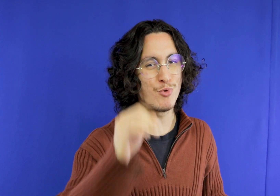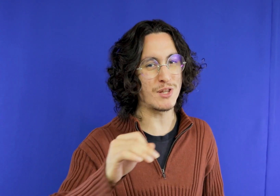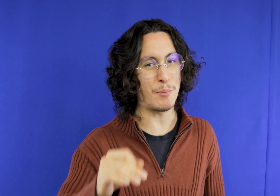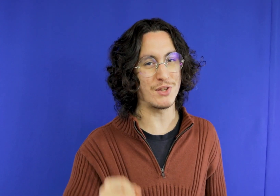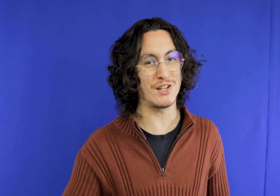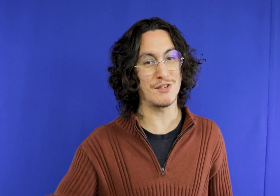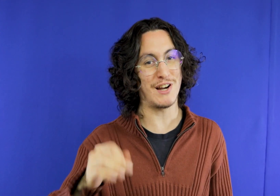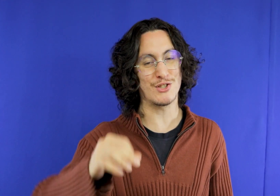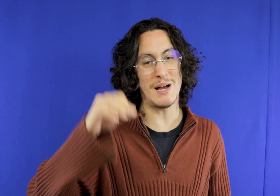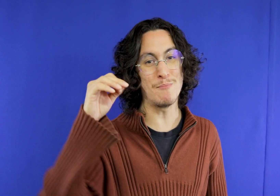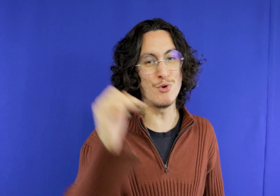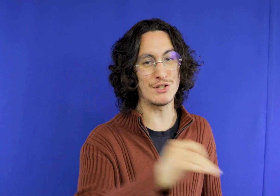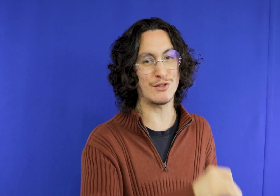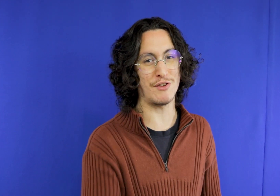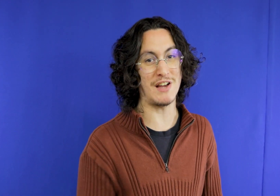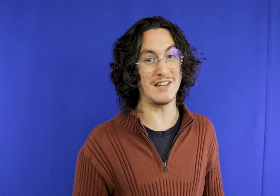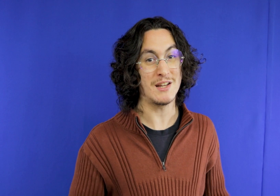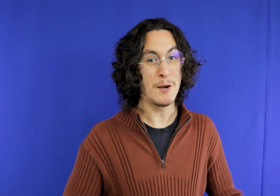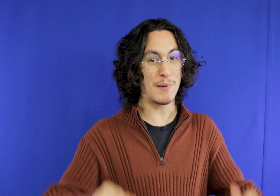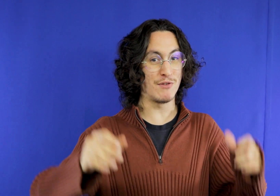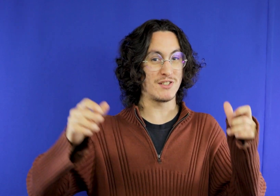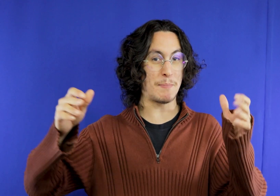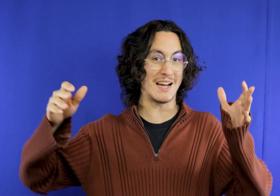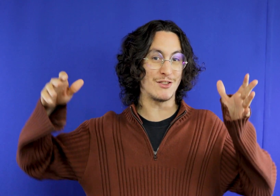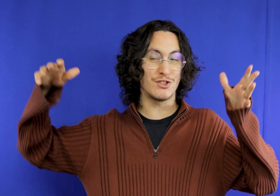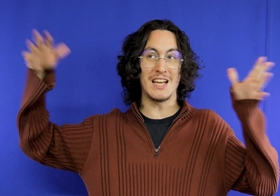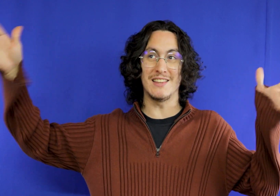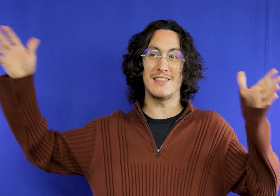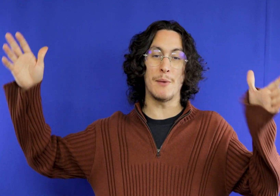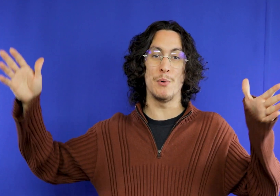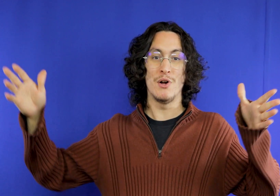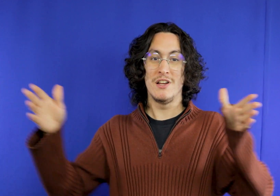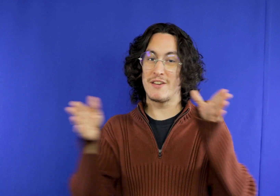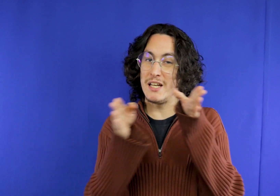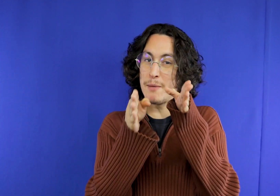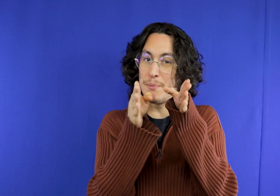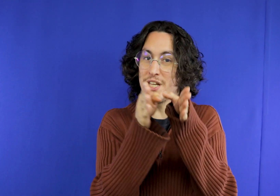this is going to be very important it will help your trip a lot for you to get that time